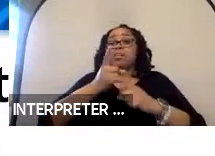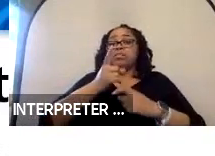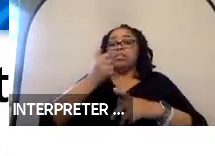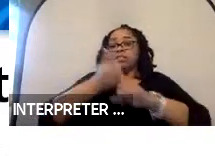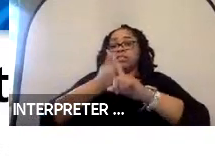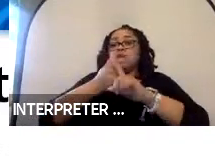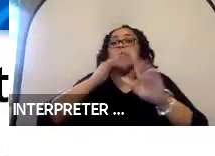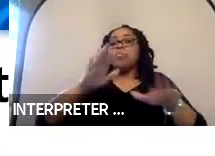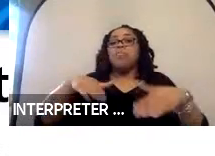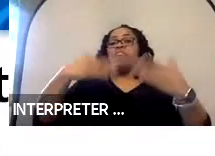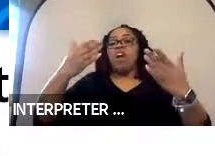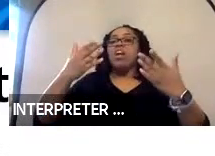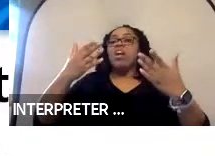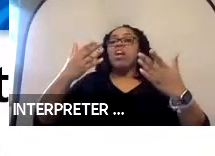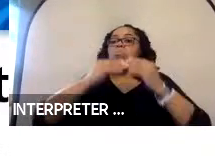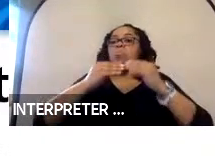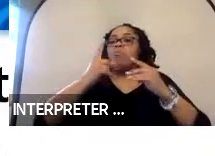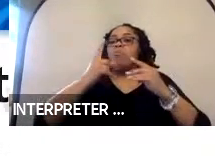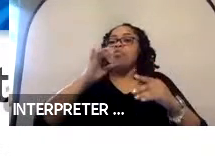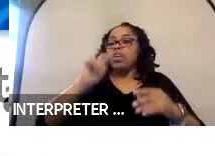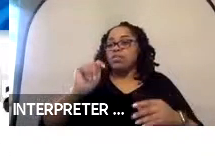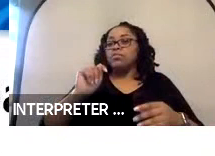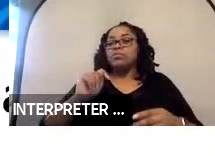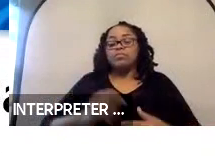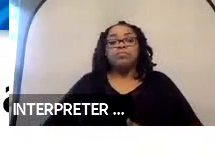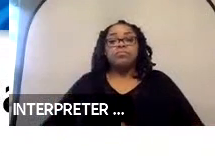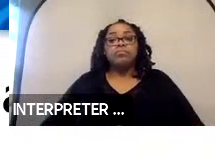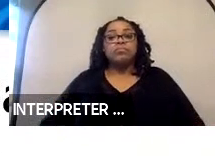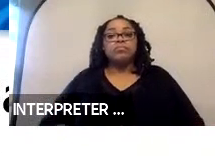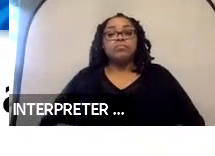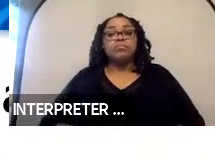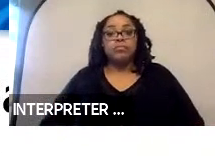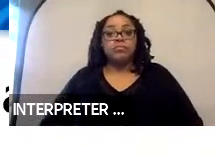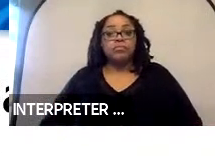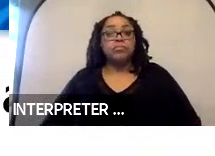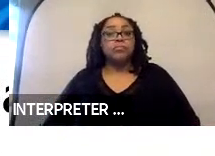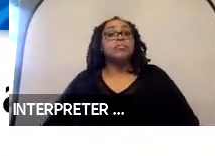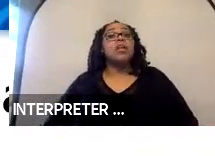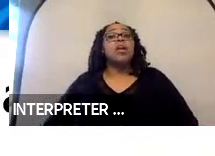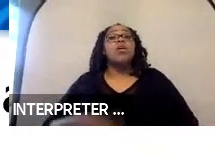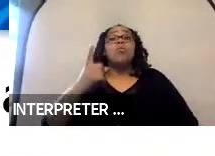the autonomy for it. Next slide. One of our other big projects we are working